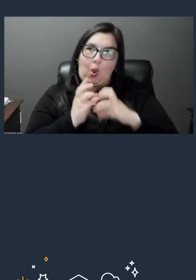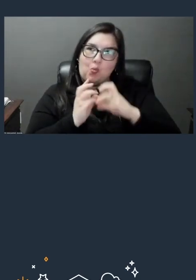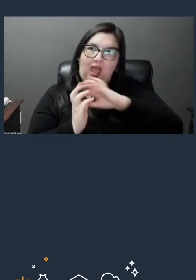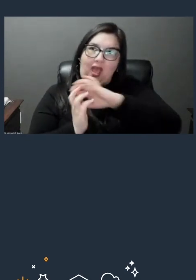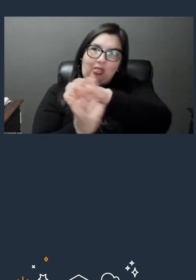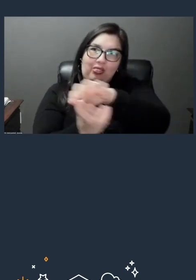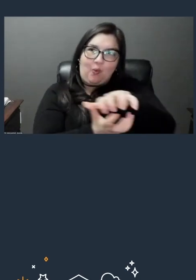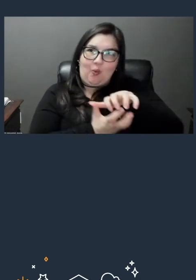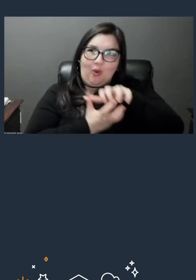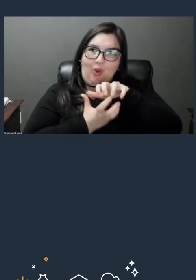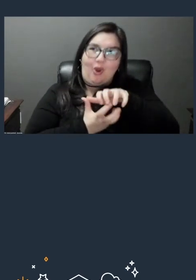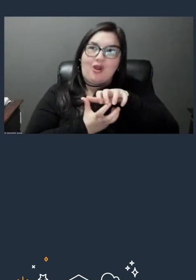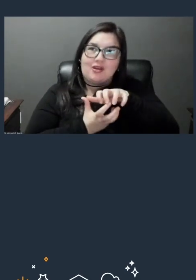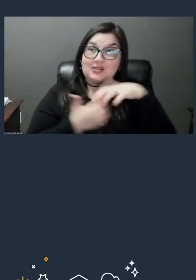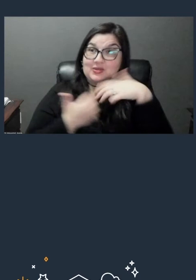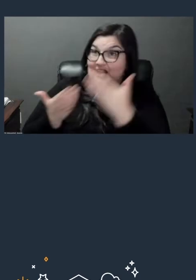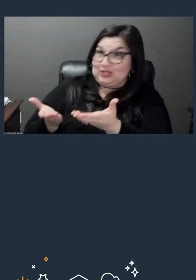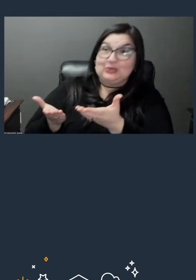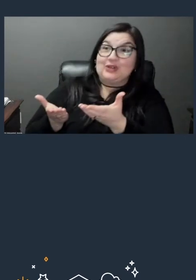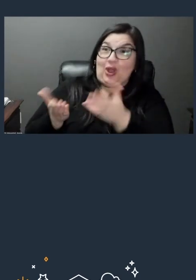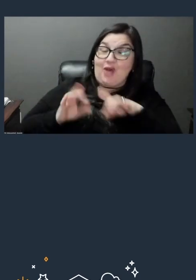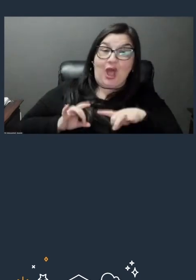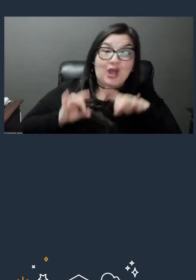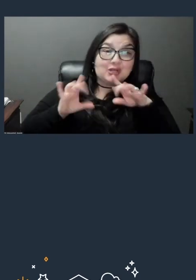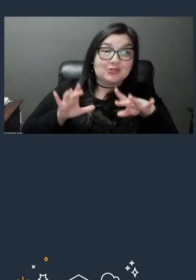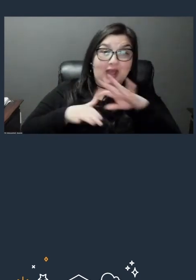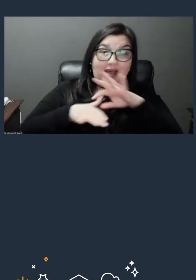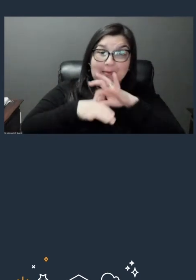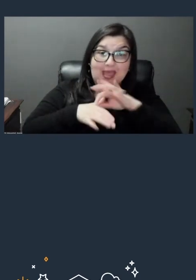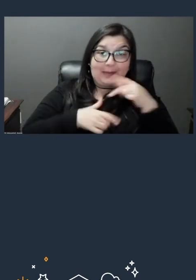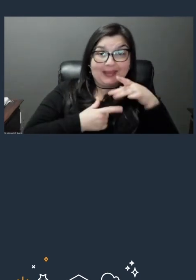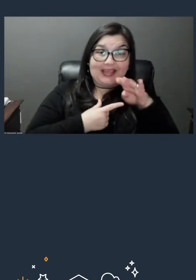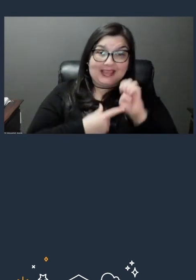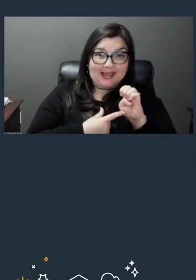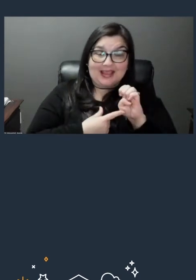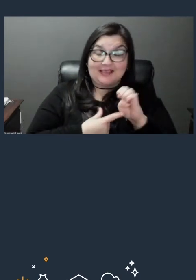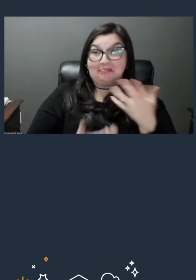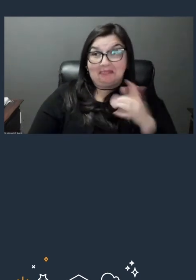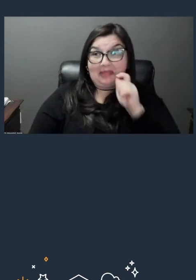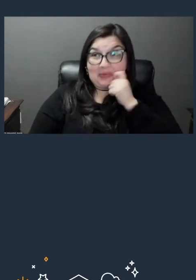so there you go, you just heard about Australian pie. So pie for our Sydney region.